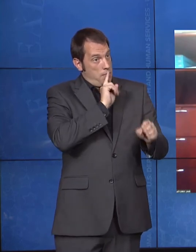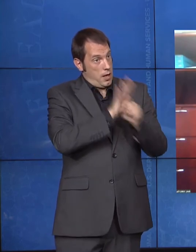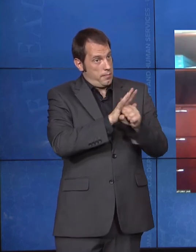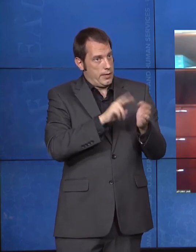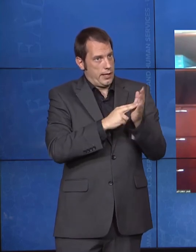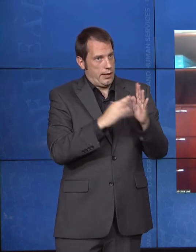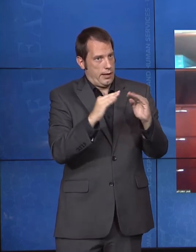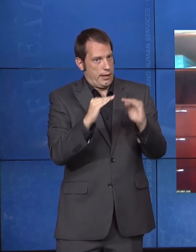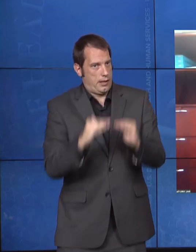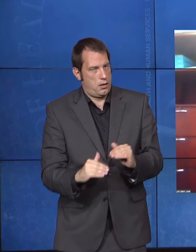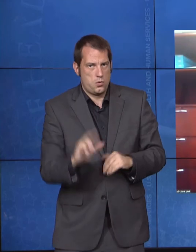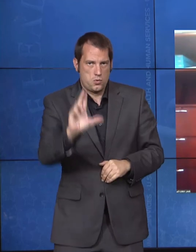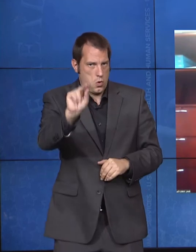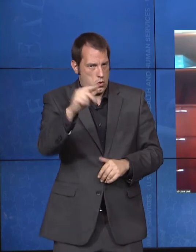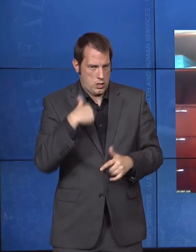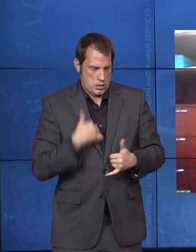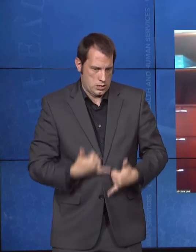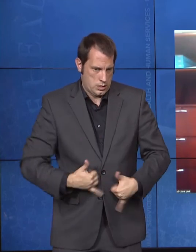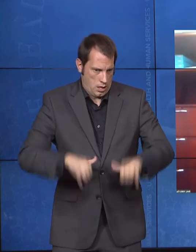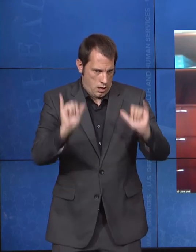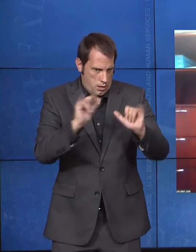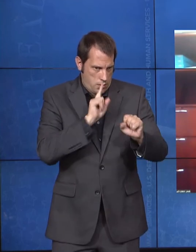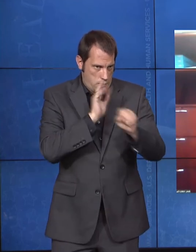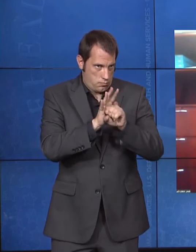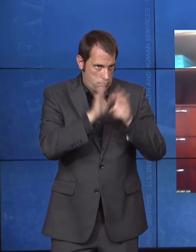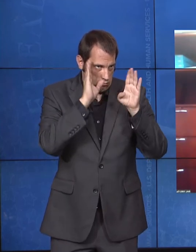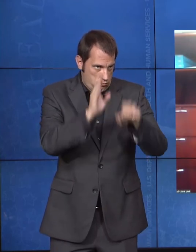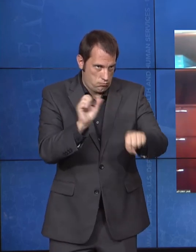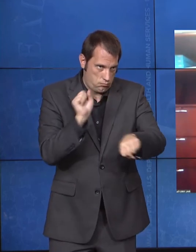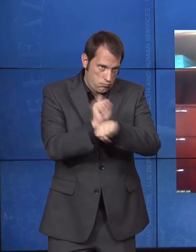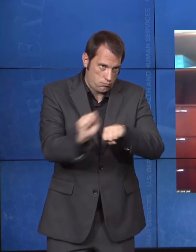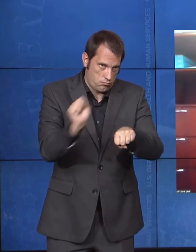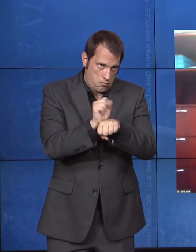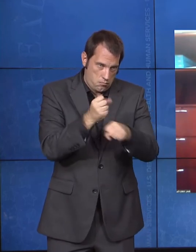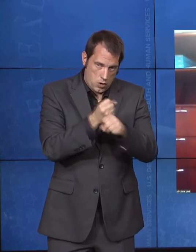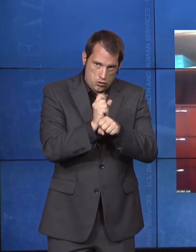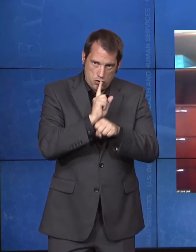that every setting that we have dollars flowing toward community based care represents truly